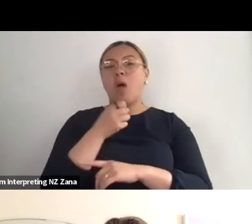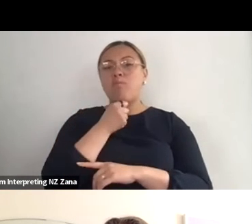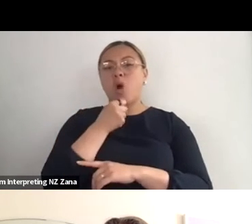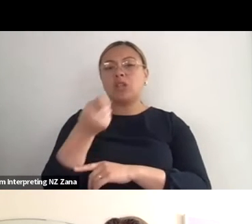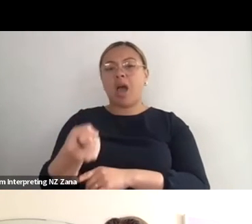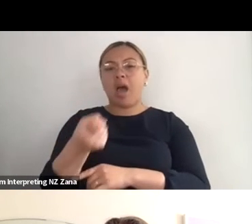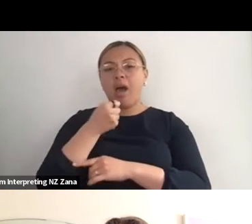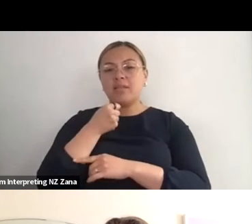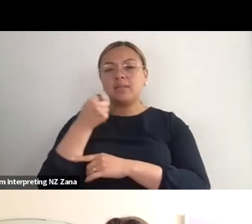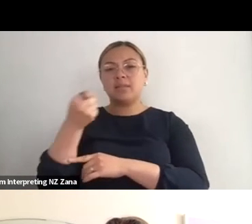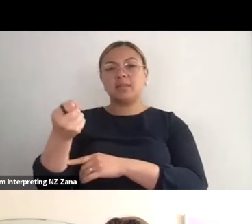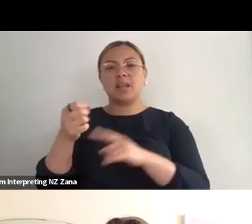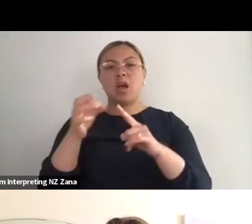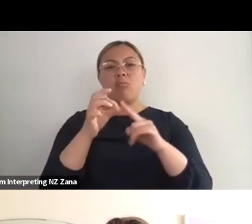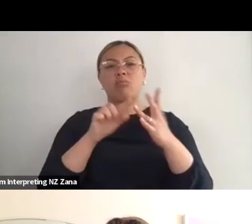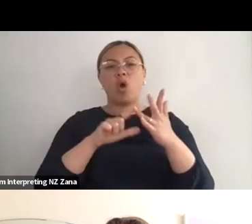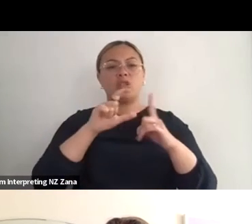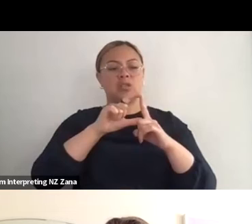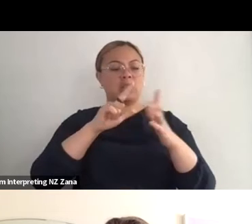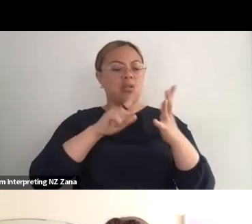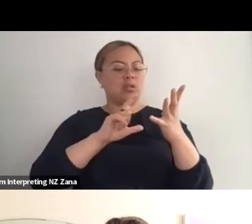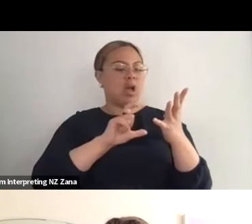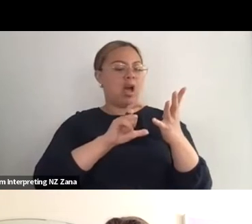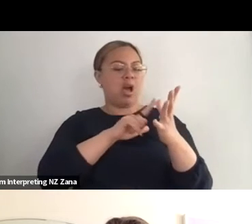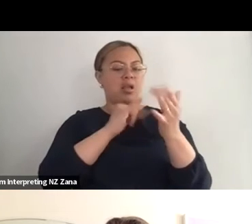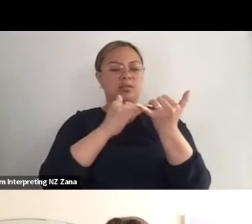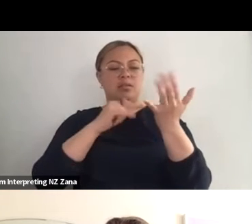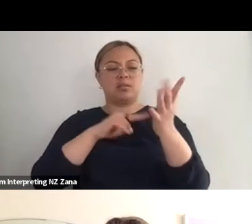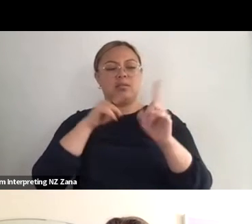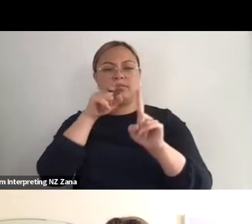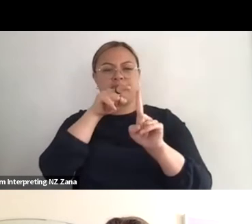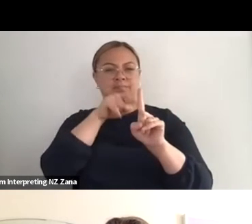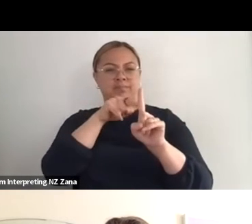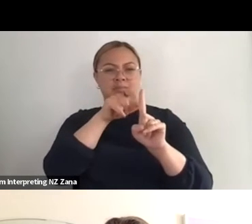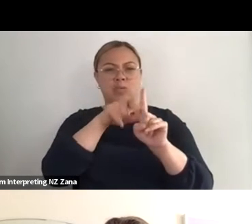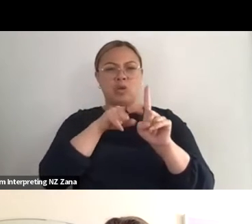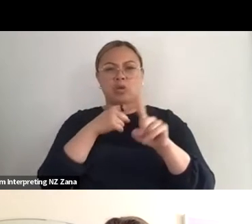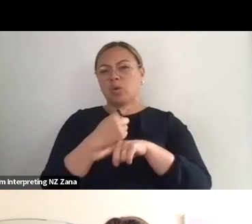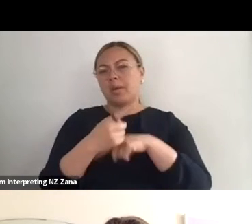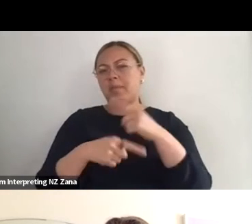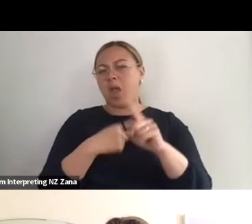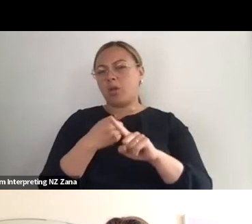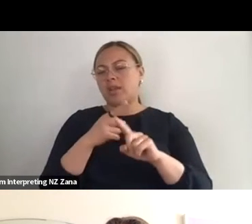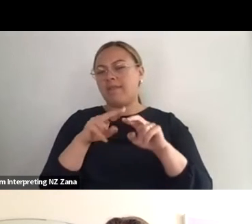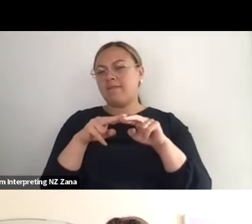talking about workships as like relationships and workships like family and I was like oh workships